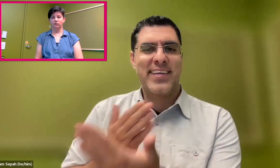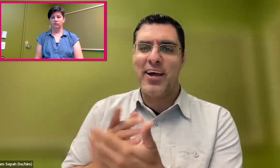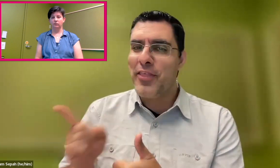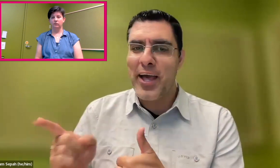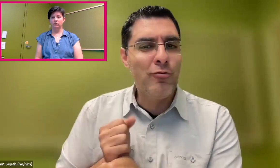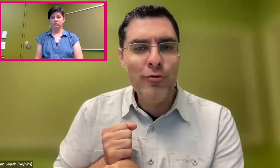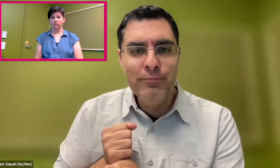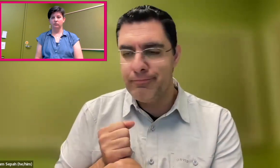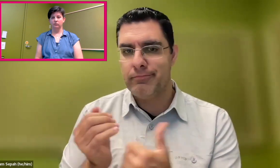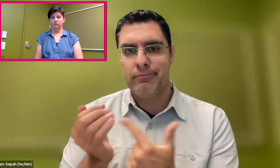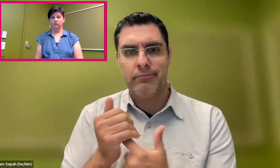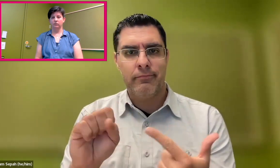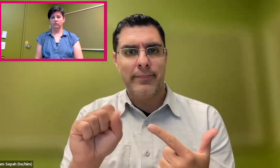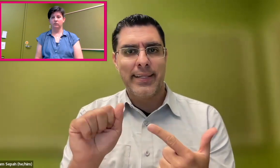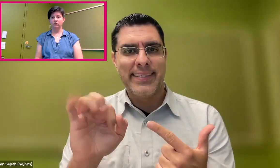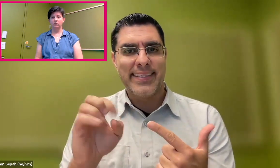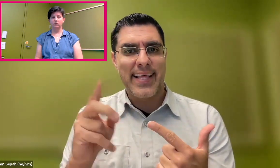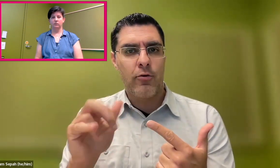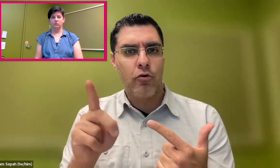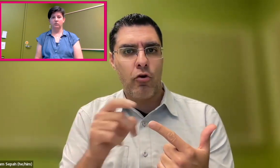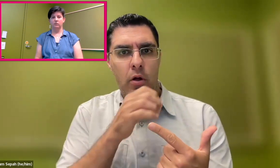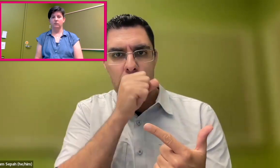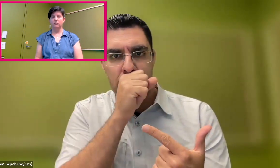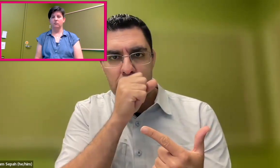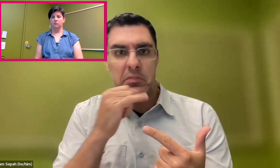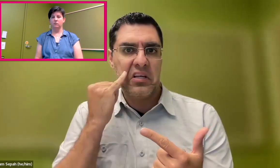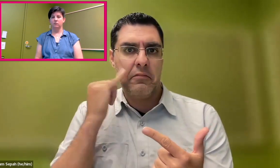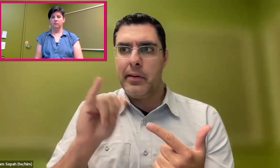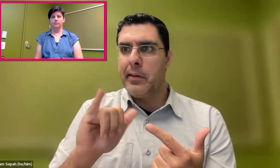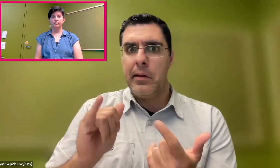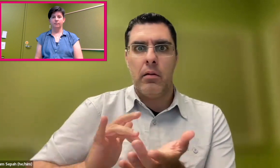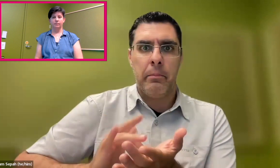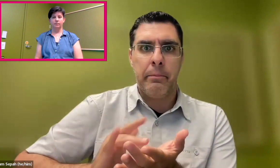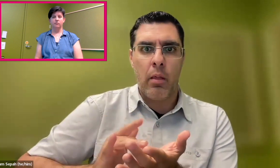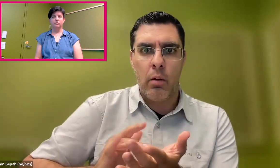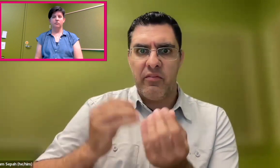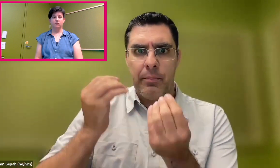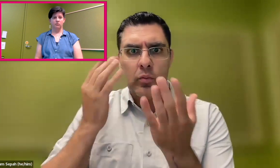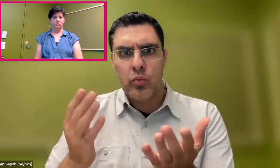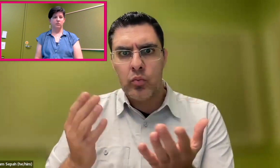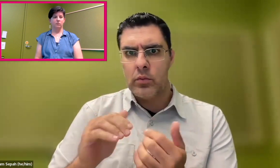reliable and accurate. We're not there yet. And then safeguards in terms of anonymity and confidentiality--